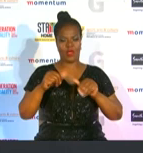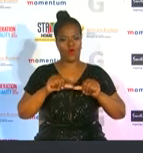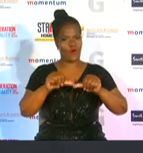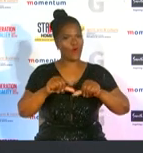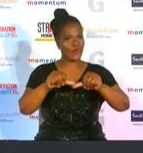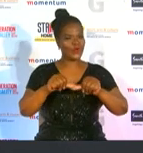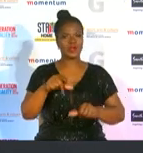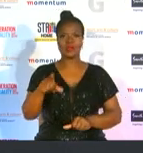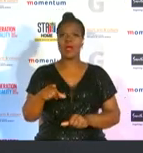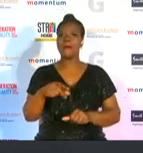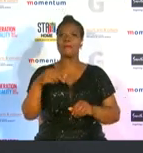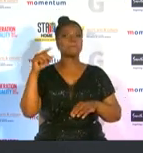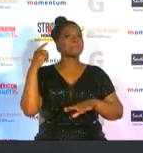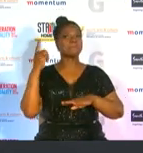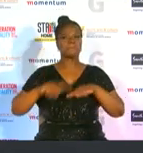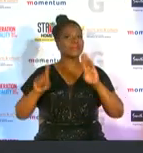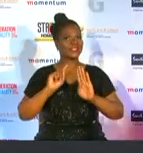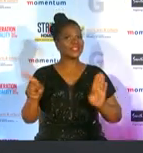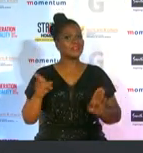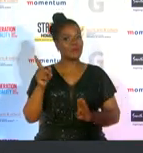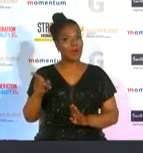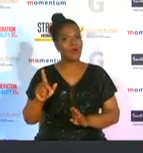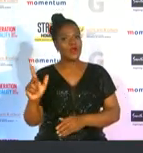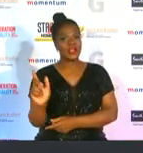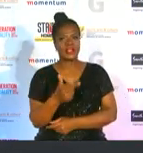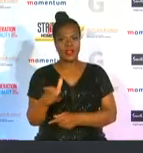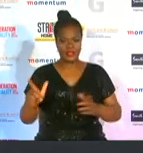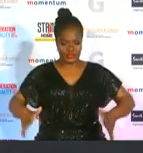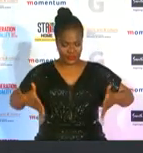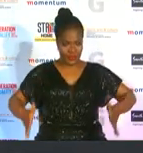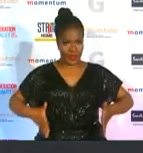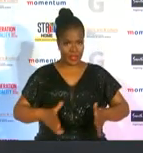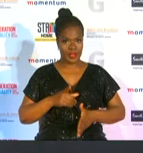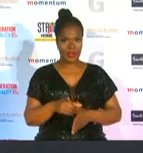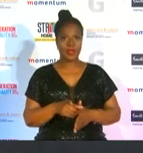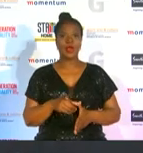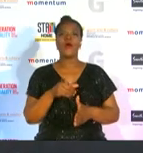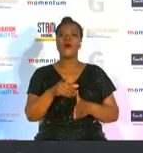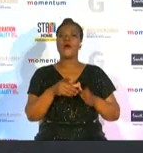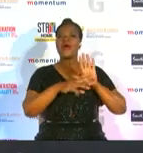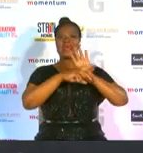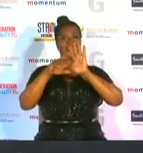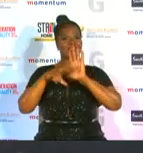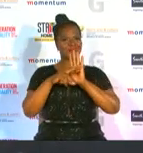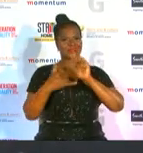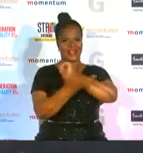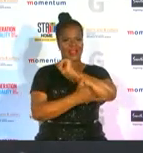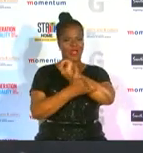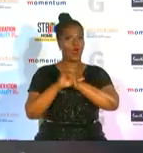unbeaten against fellow south african wheelchair tennis players she also represented the country in all four grand slam tournaments